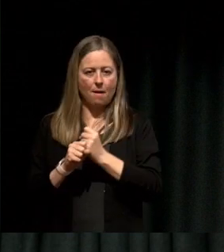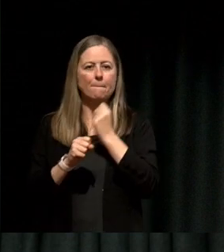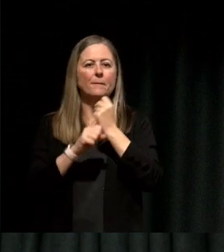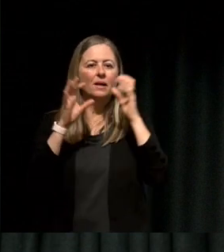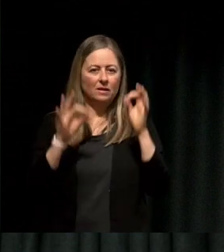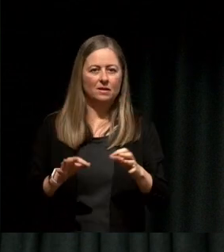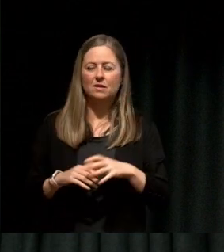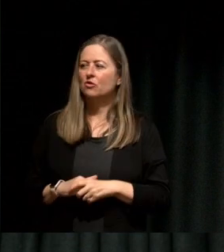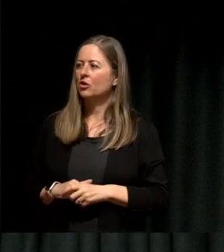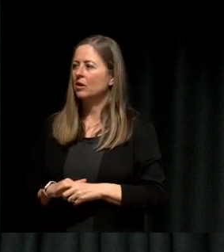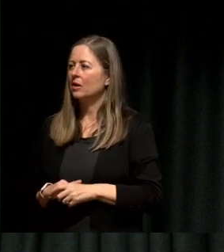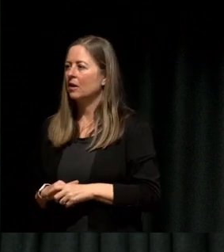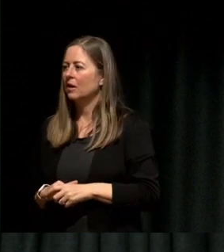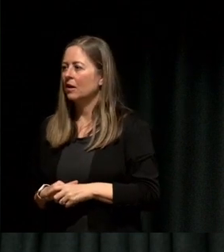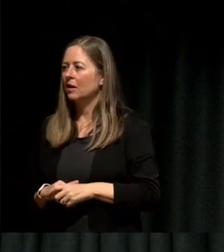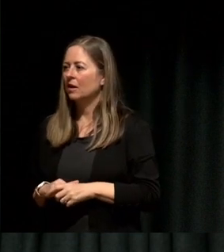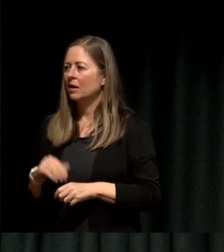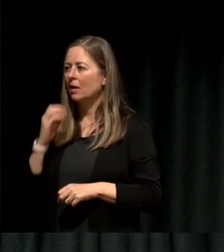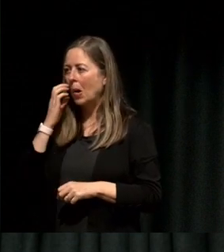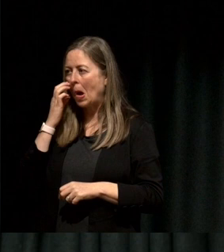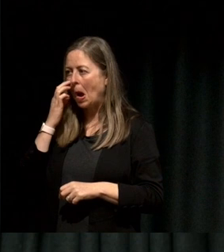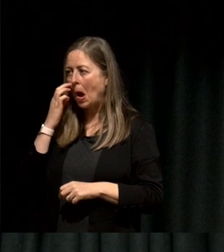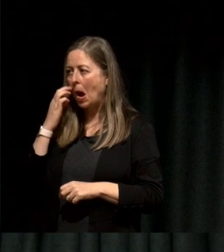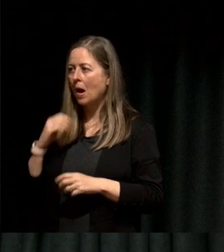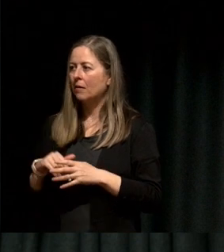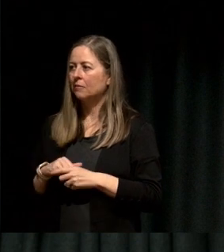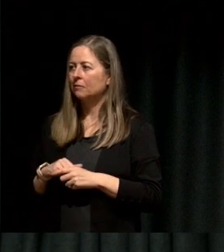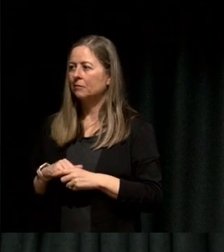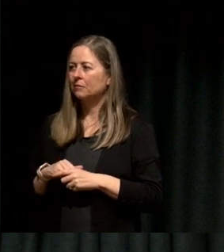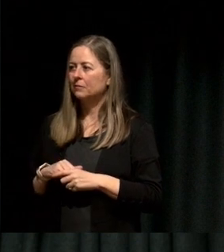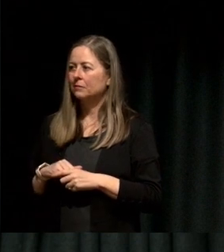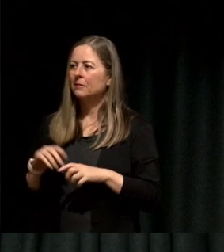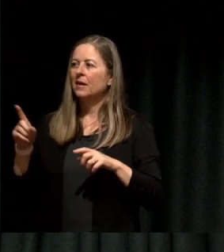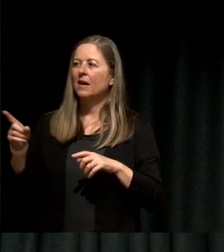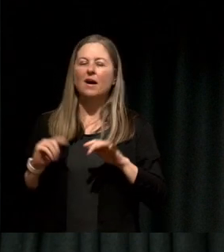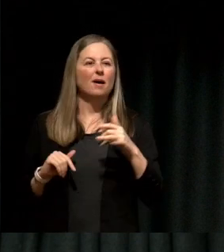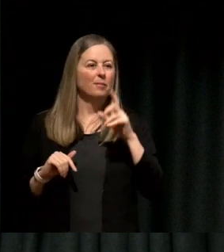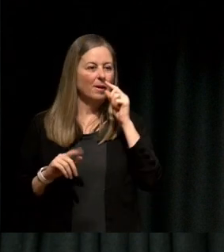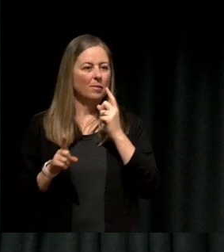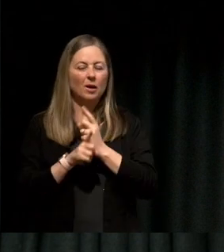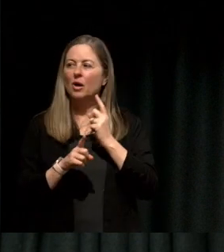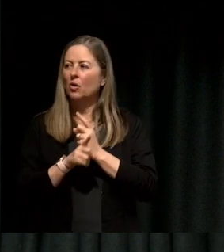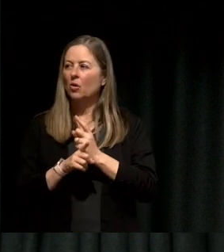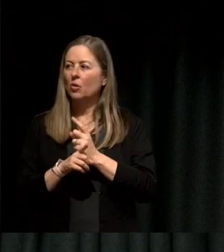Because I feel very insecure to share myself, to share my story, so I just want to make sure is it okay?